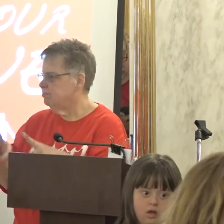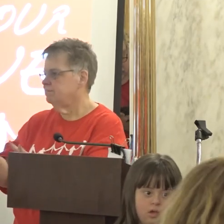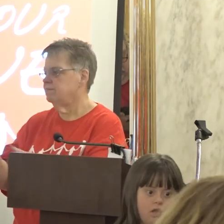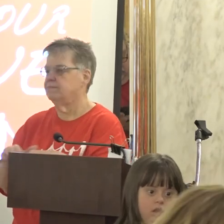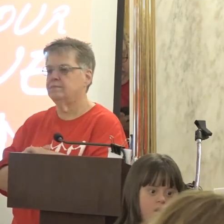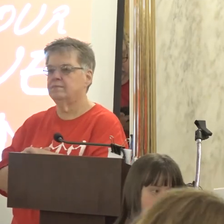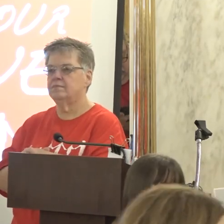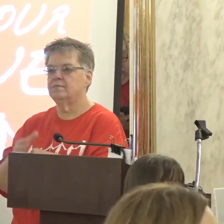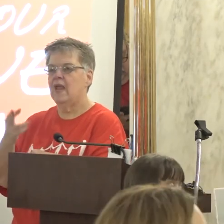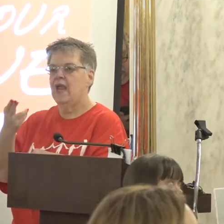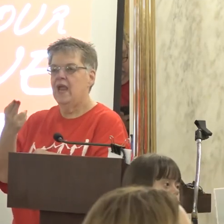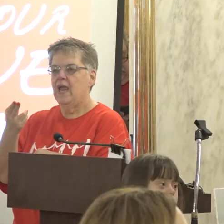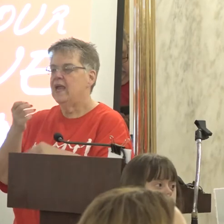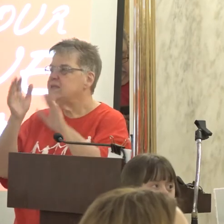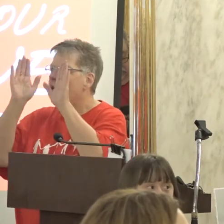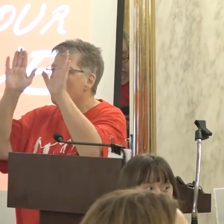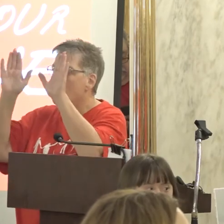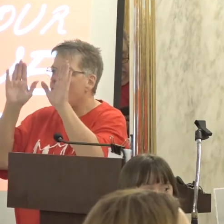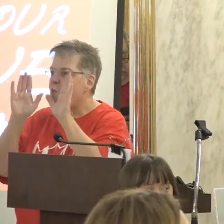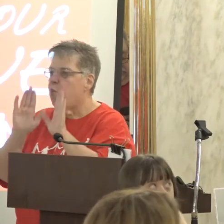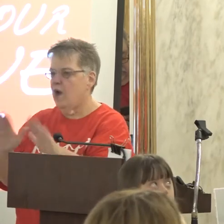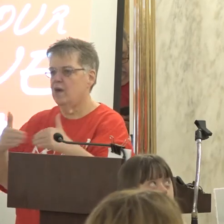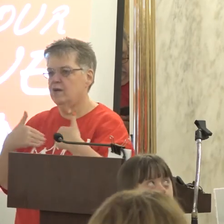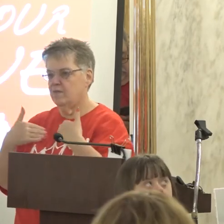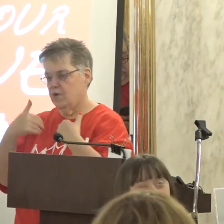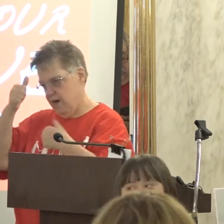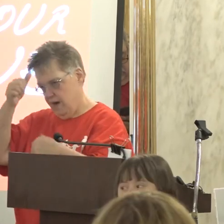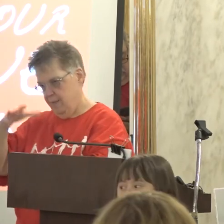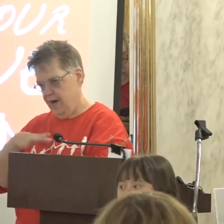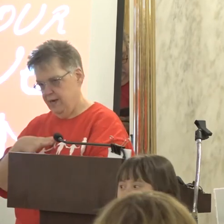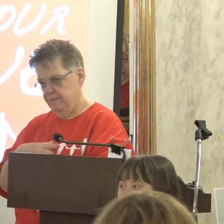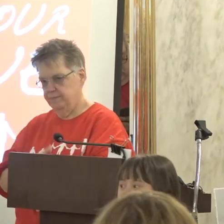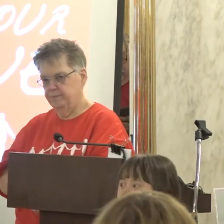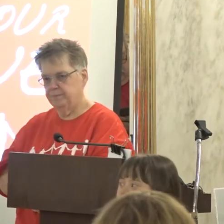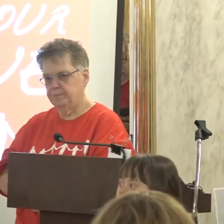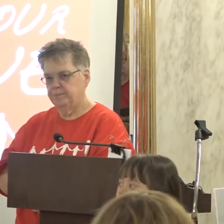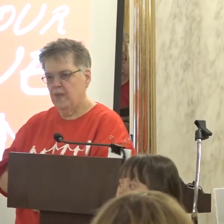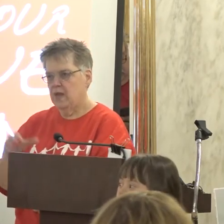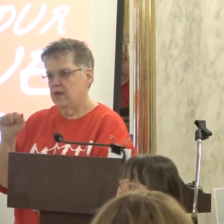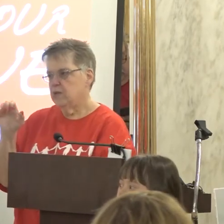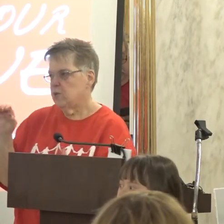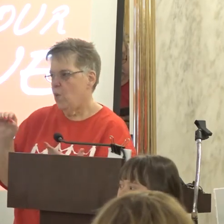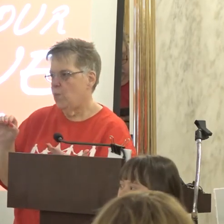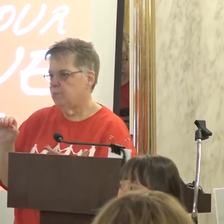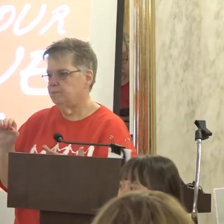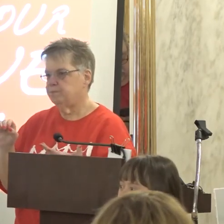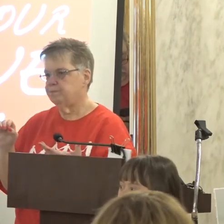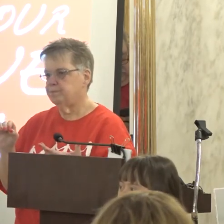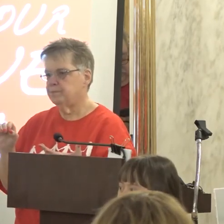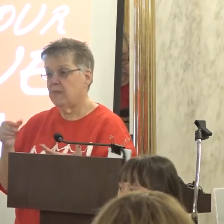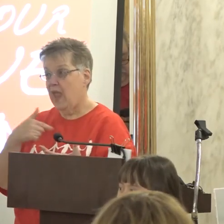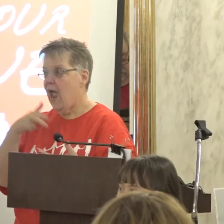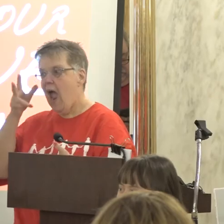And he's a wonderful wonderful young man And so I hear you